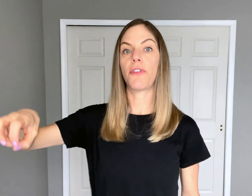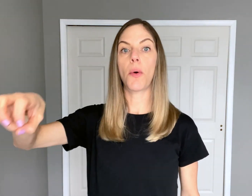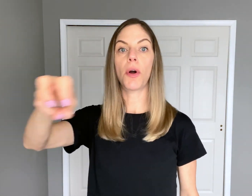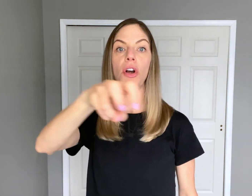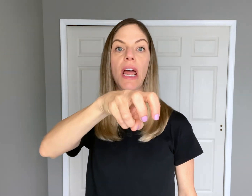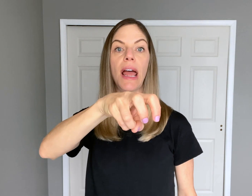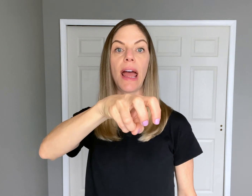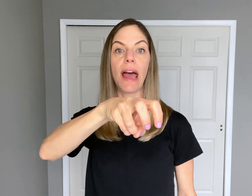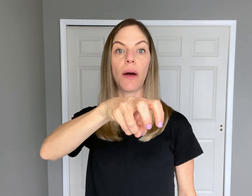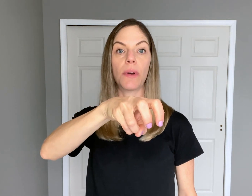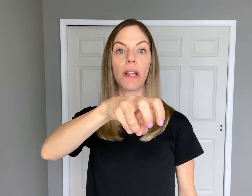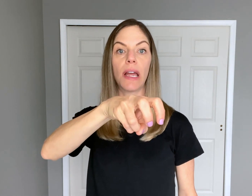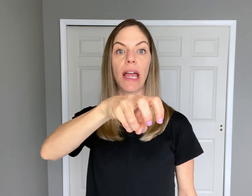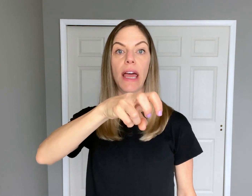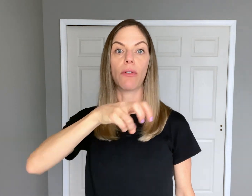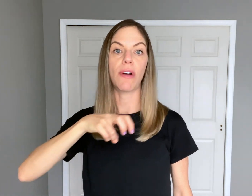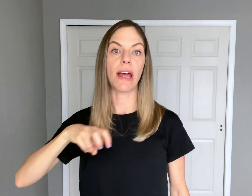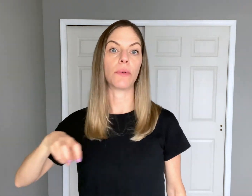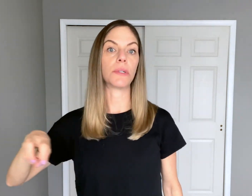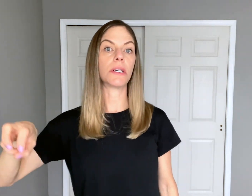forward out and around.